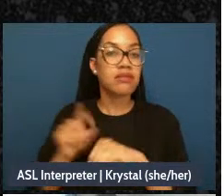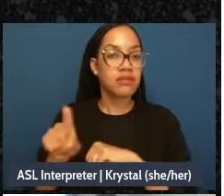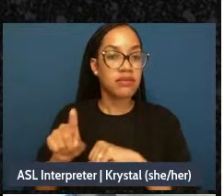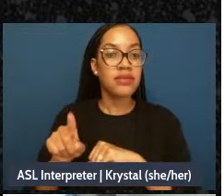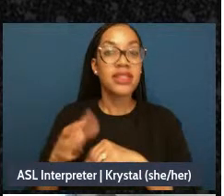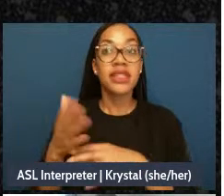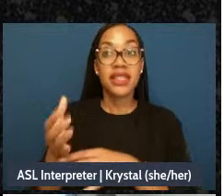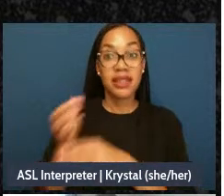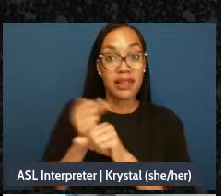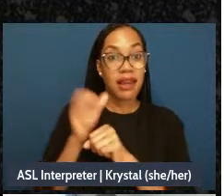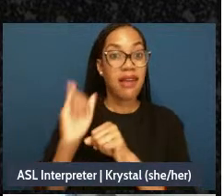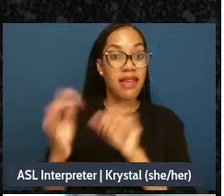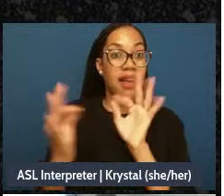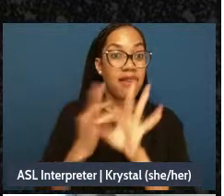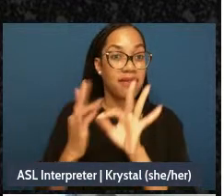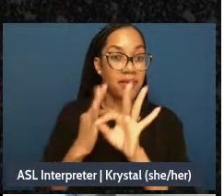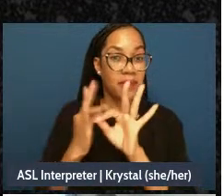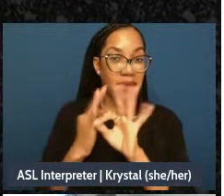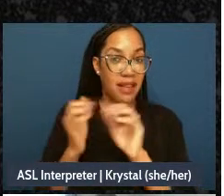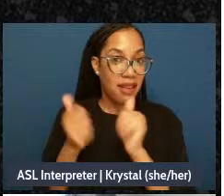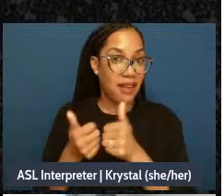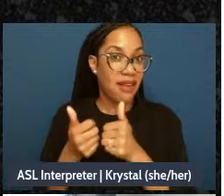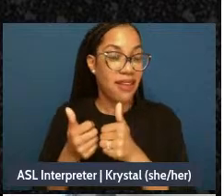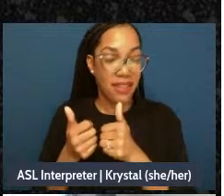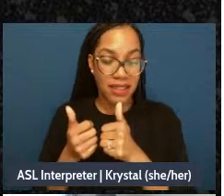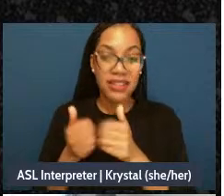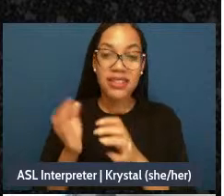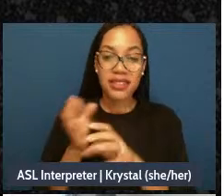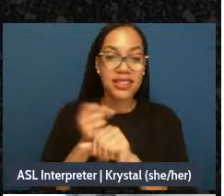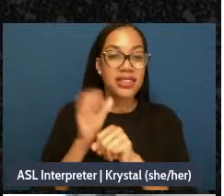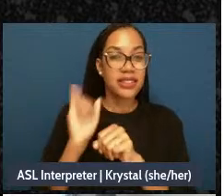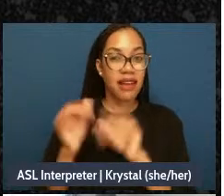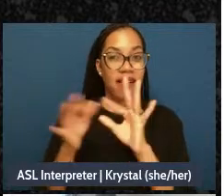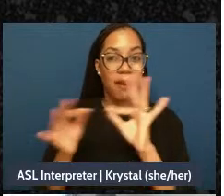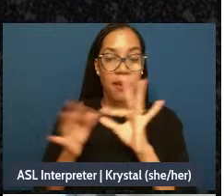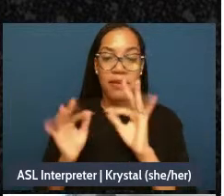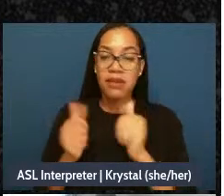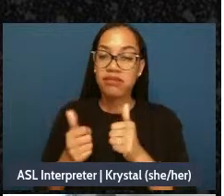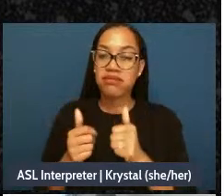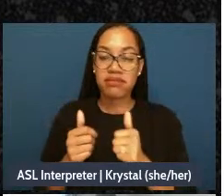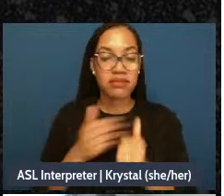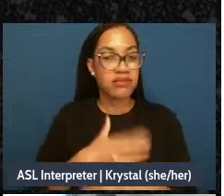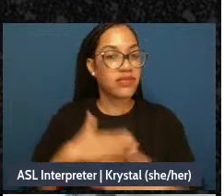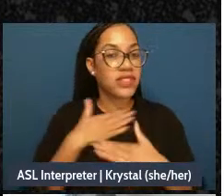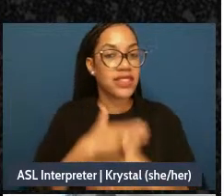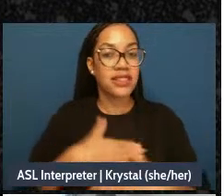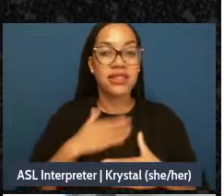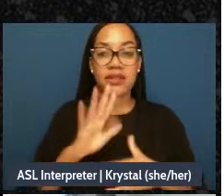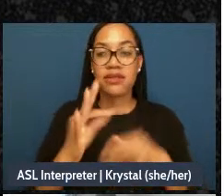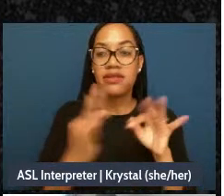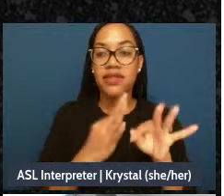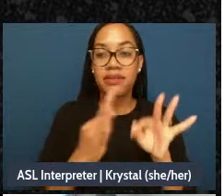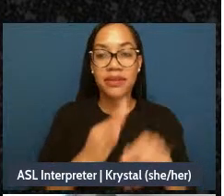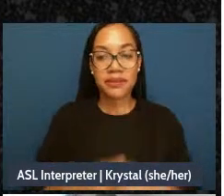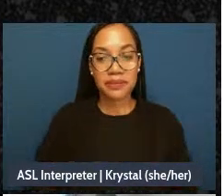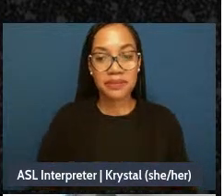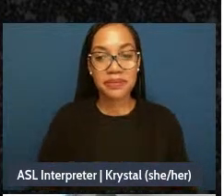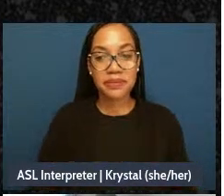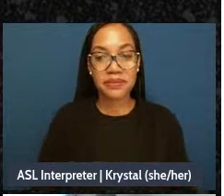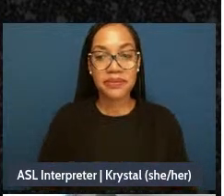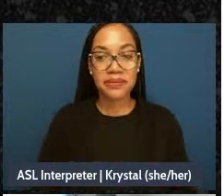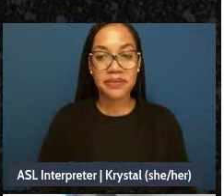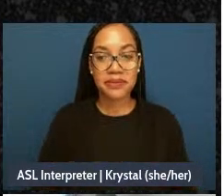that just come and get you know get those comments in. So, really appreciate that